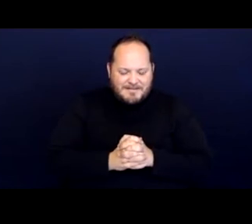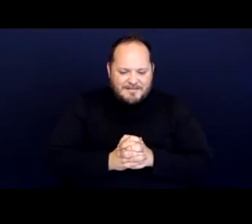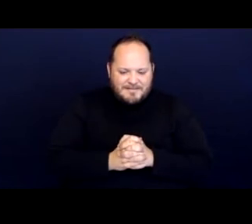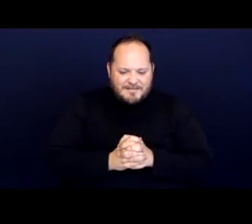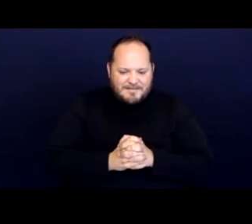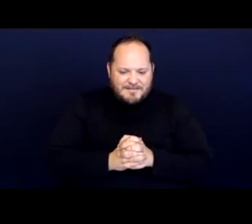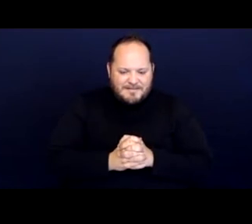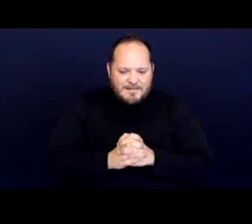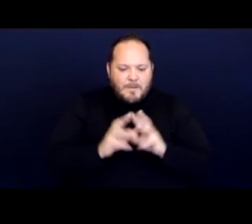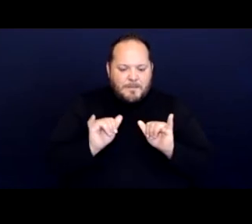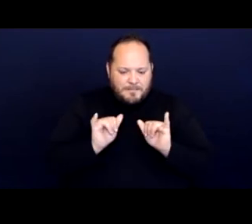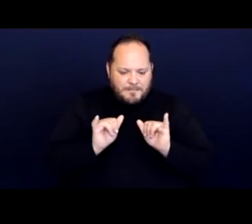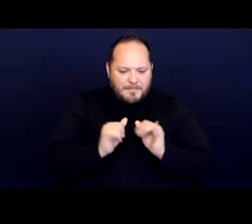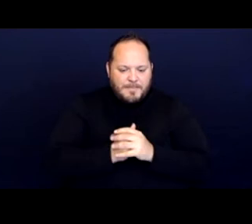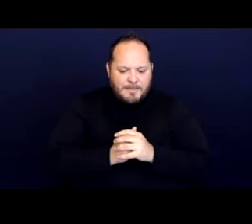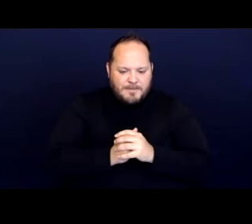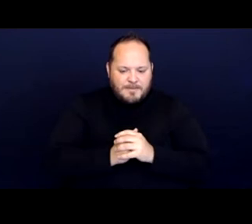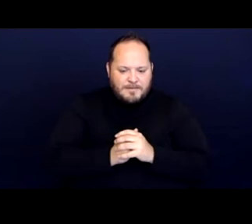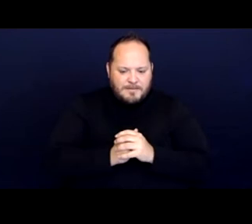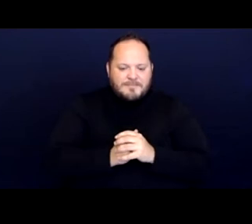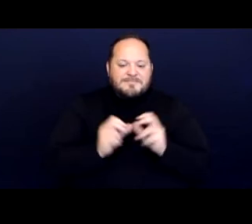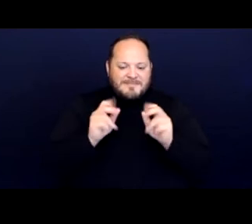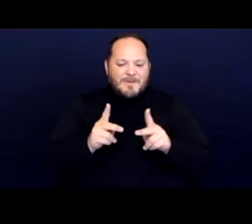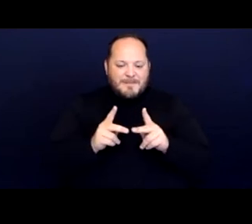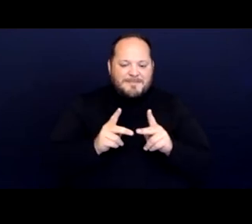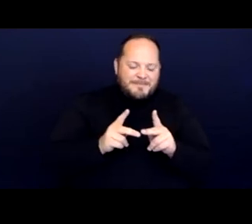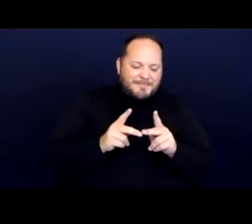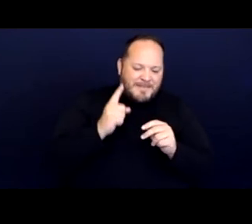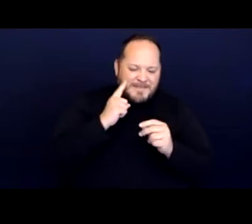Oh, okay. I think there might be a problem with the slide.